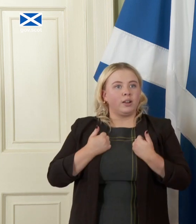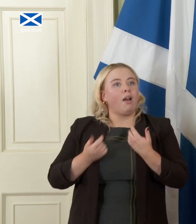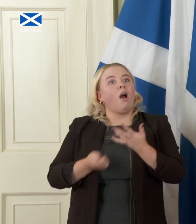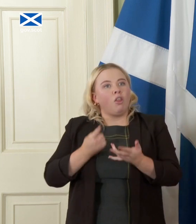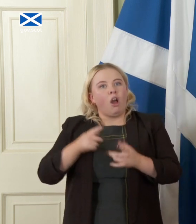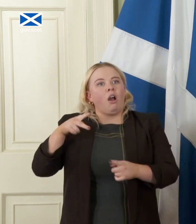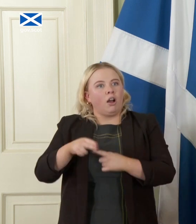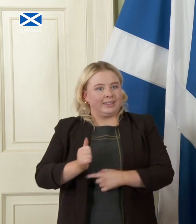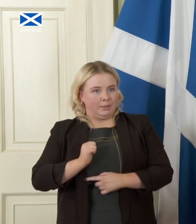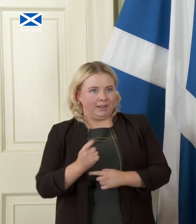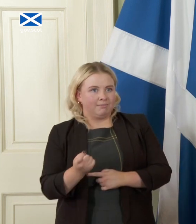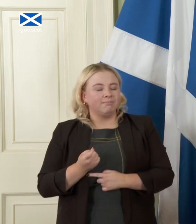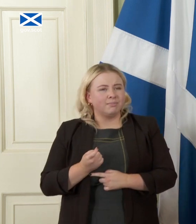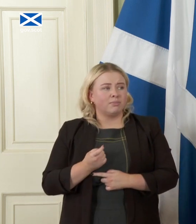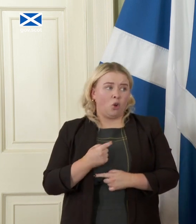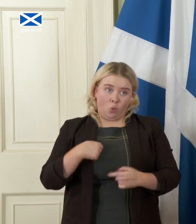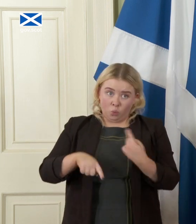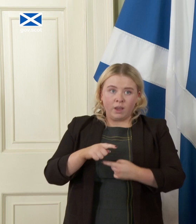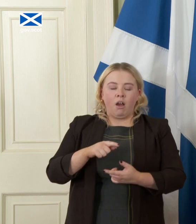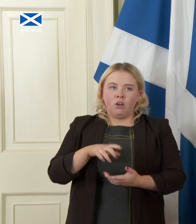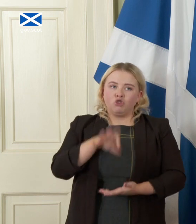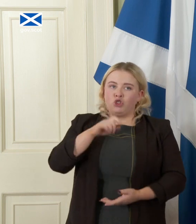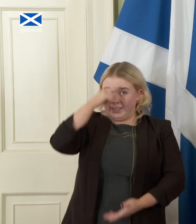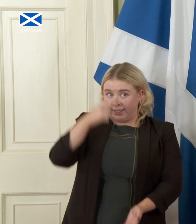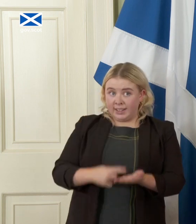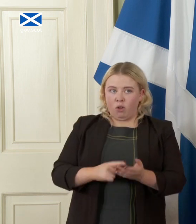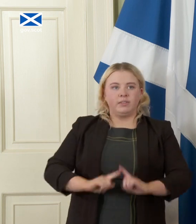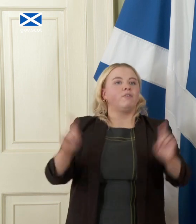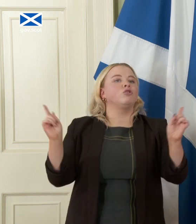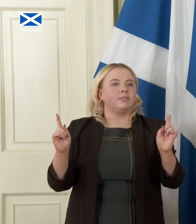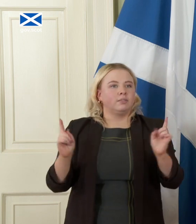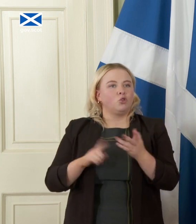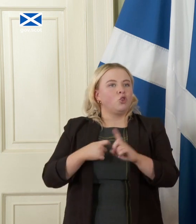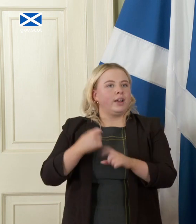about that but we're making different choices and independence is essential to allow us to